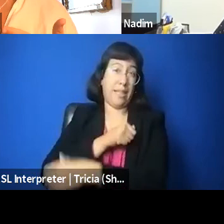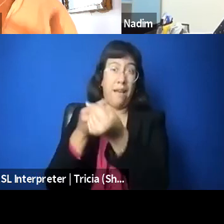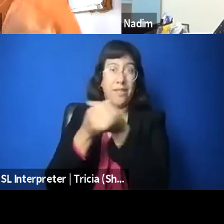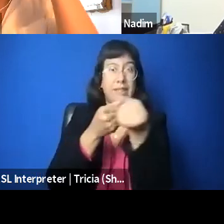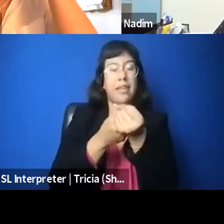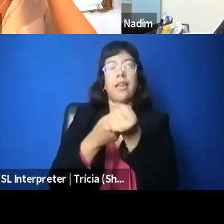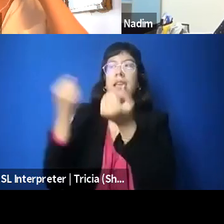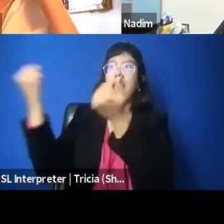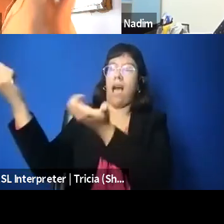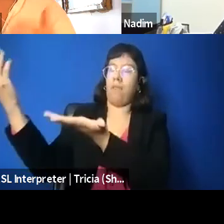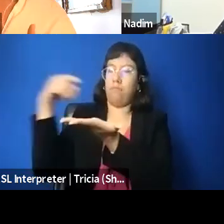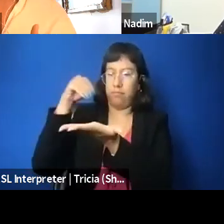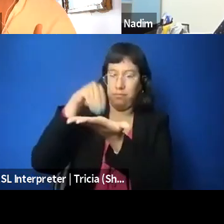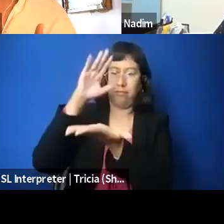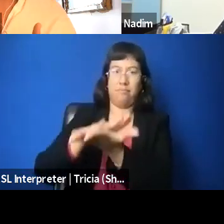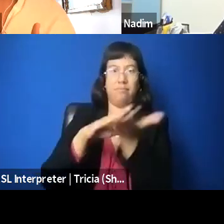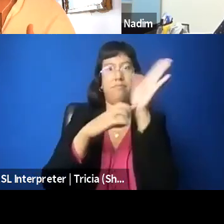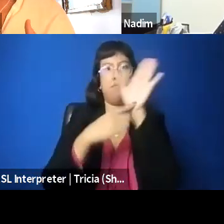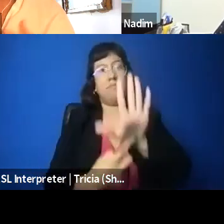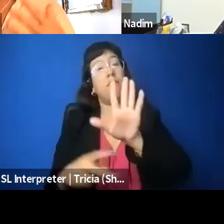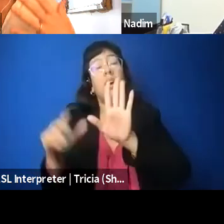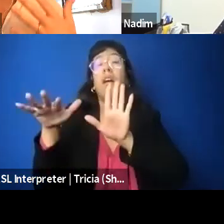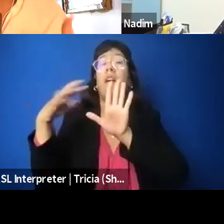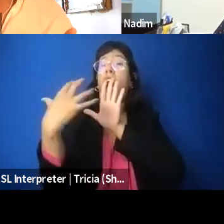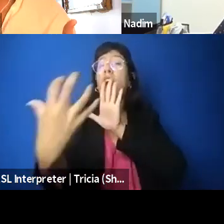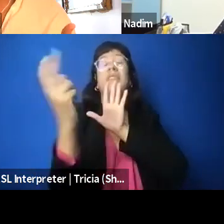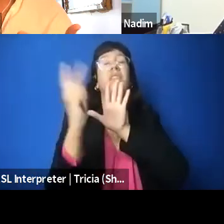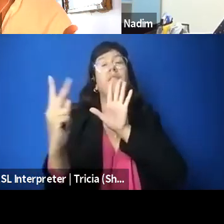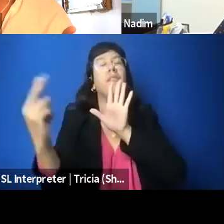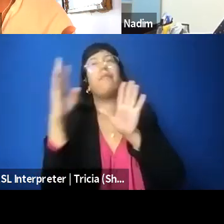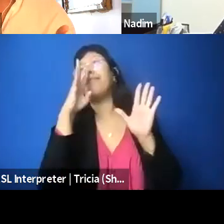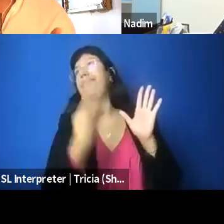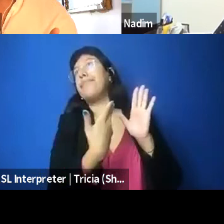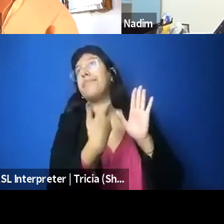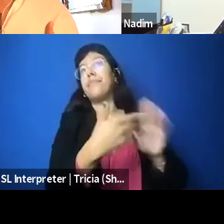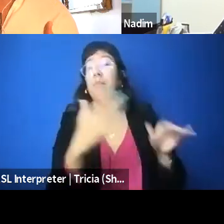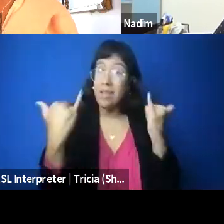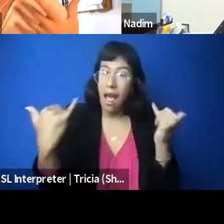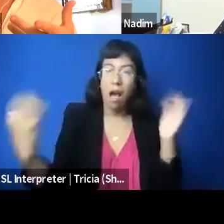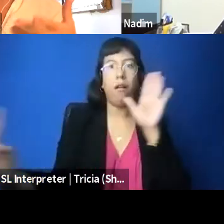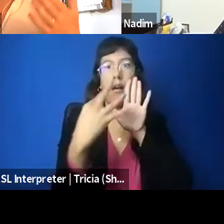of folks who haven't historically paid attention, and I think that's an incredibly important development, and I hope that it's not fleeting.